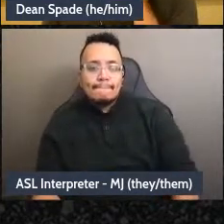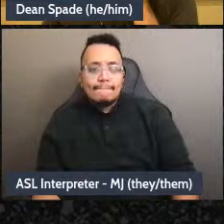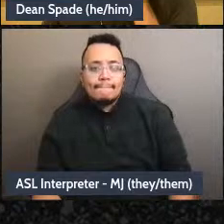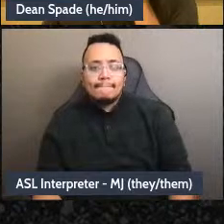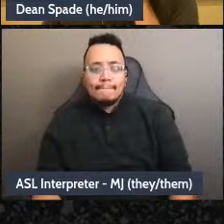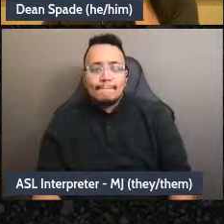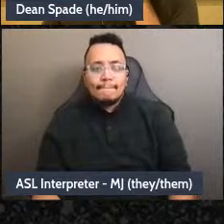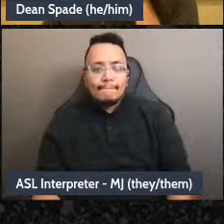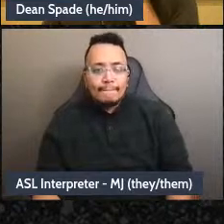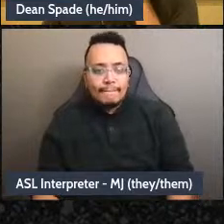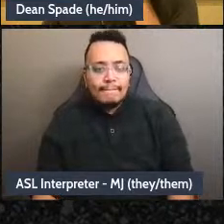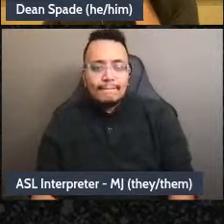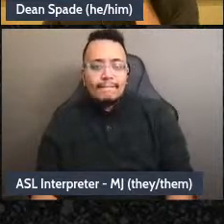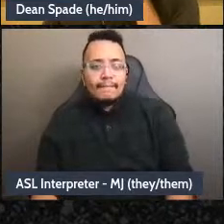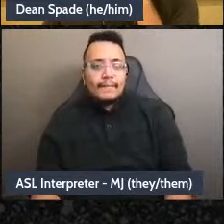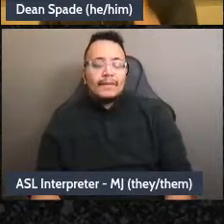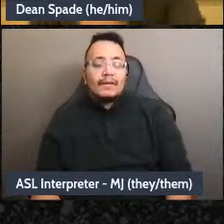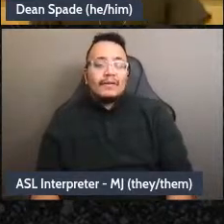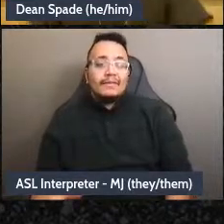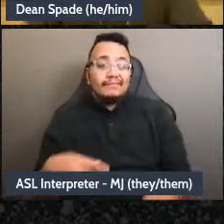Nothing will ever get done